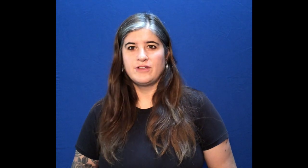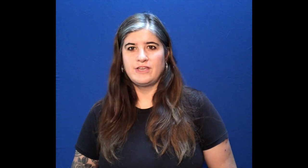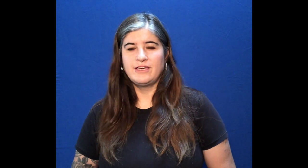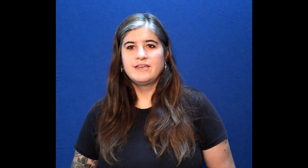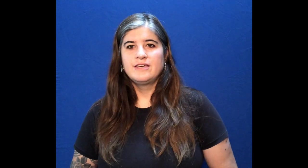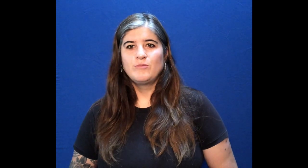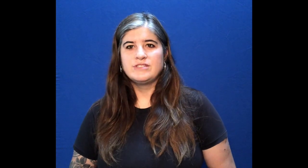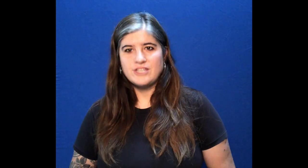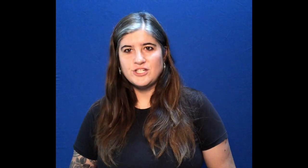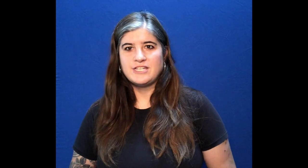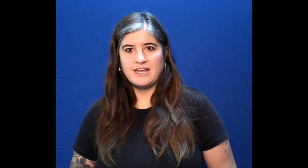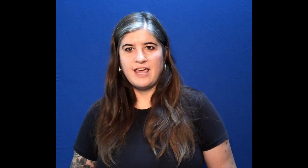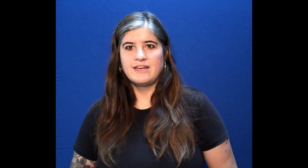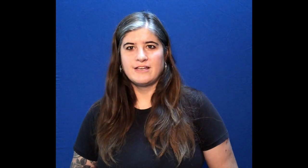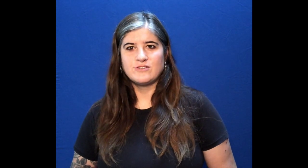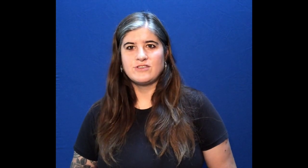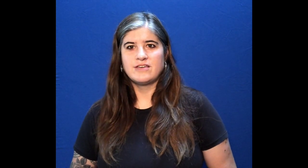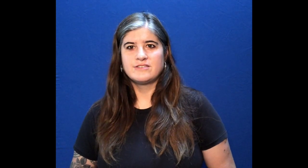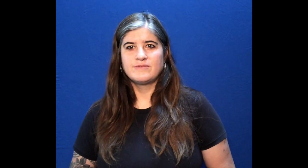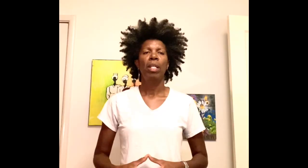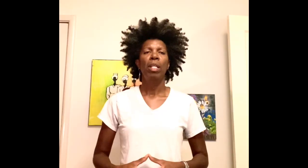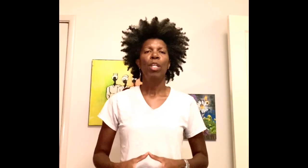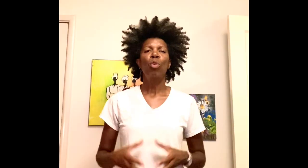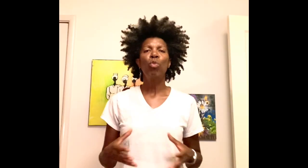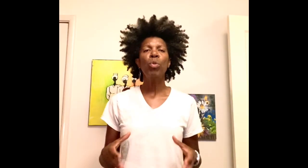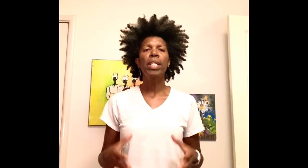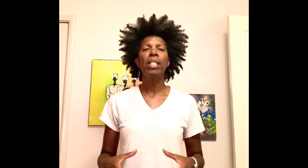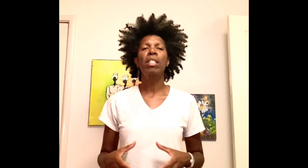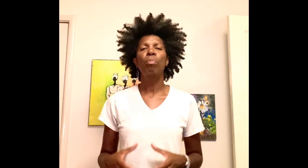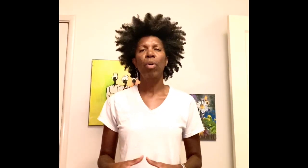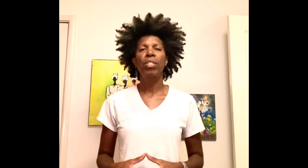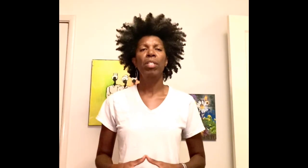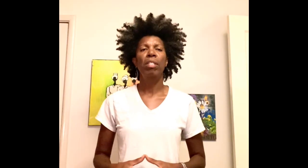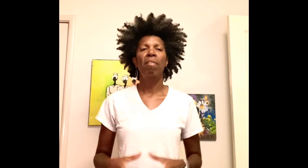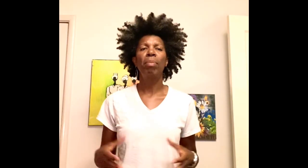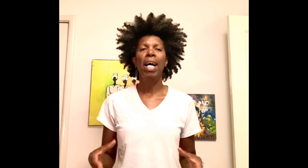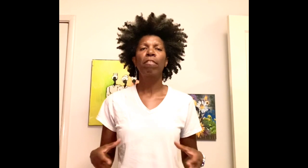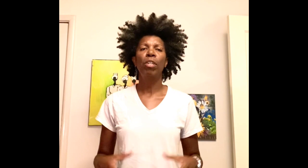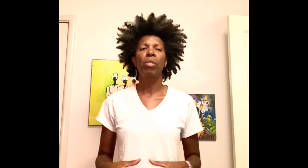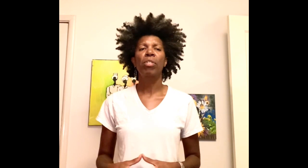been such a dedicated exercise? The routine suppression of black voters